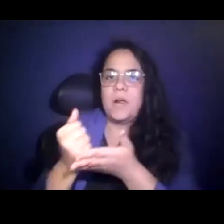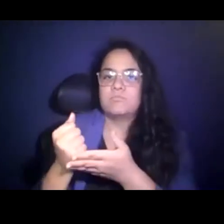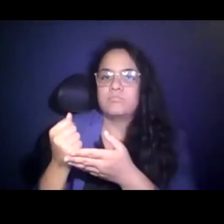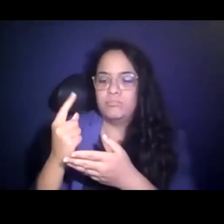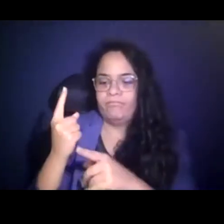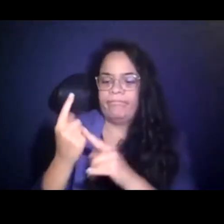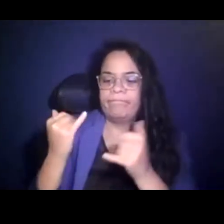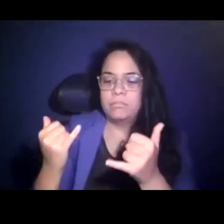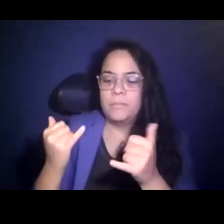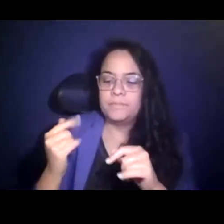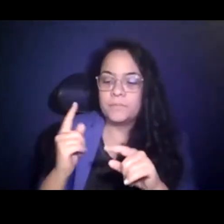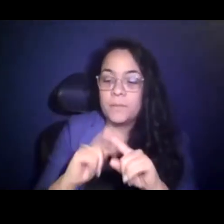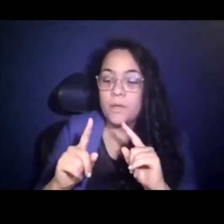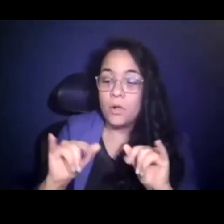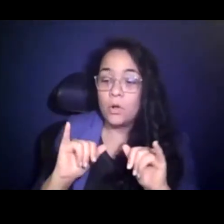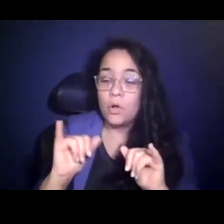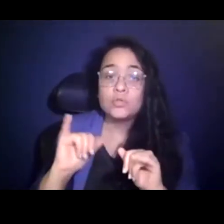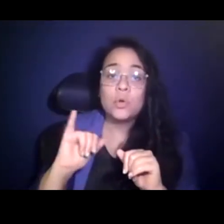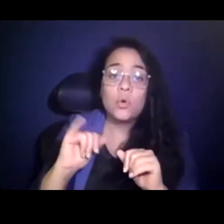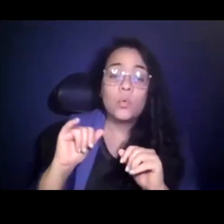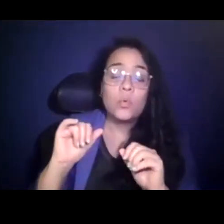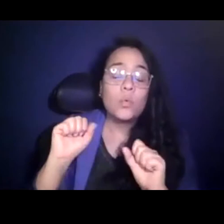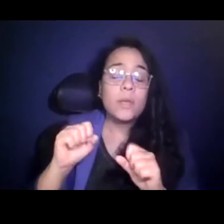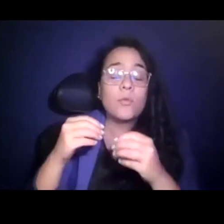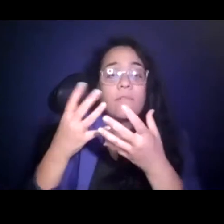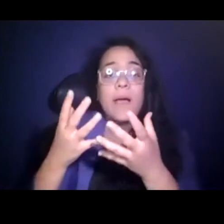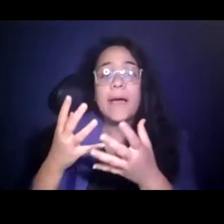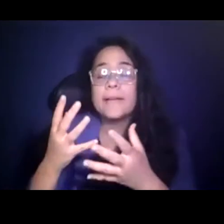15:20:02 But also being a clearinghouse for best practices as we move forward.